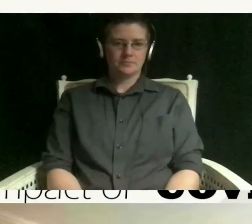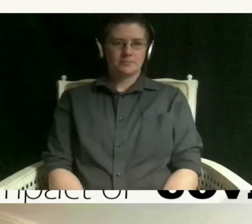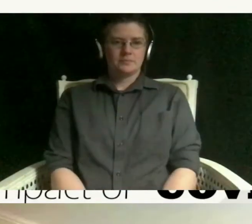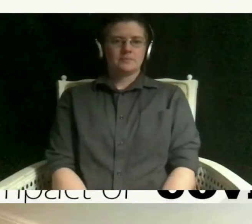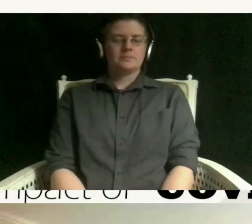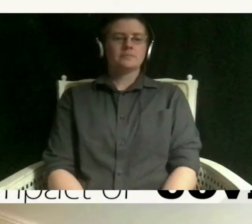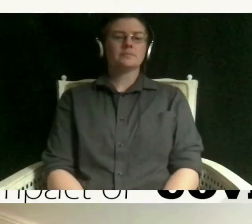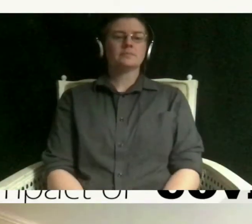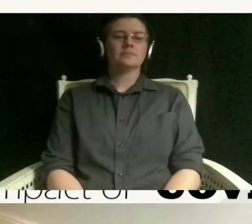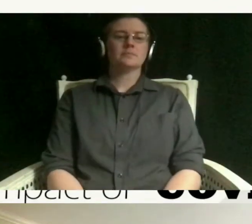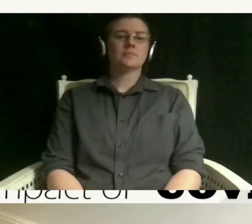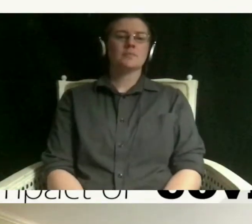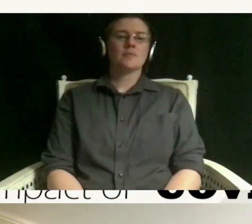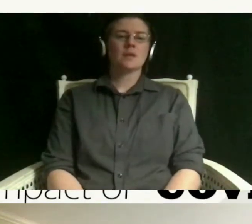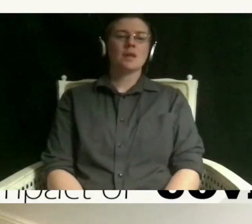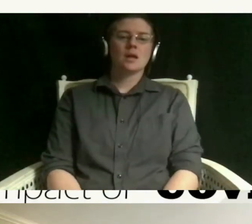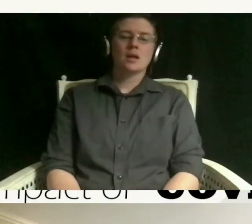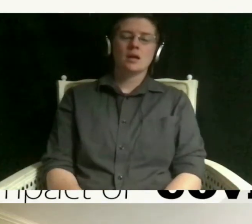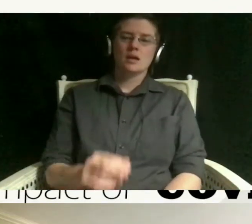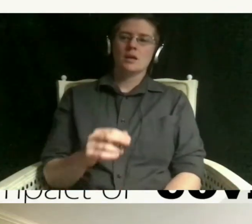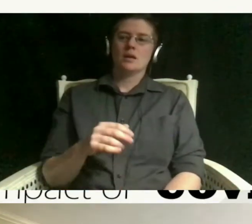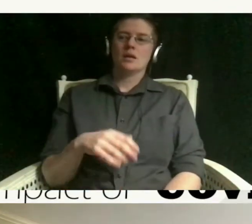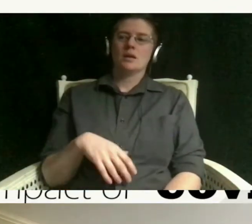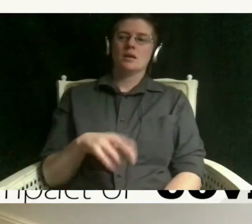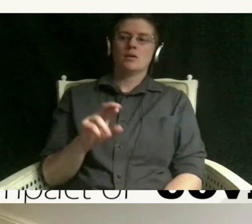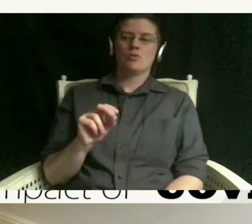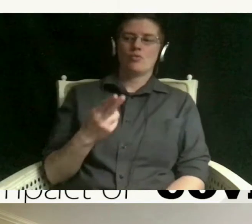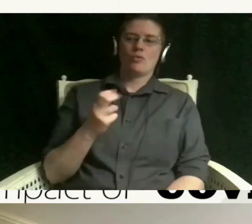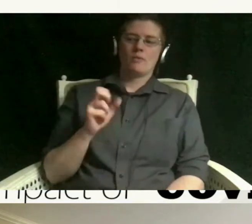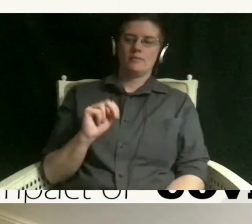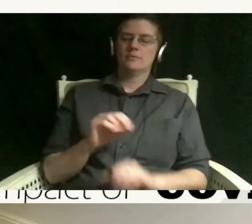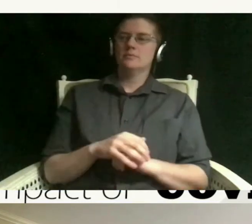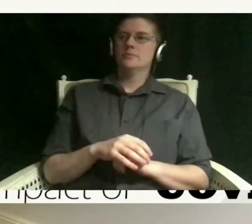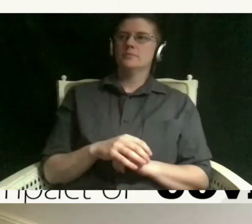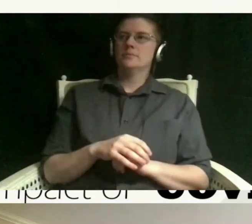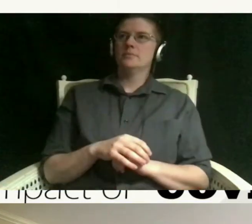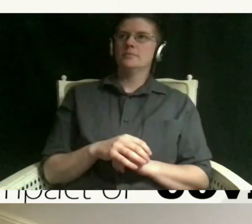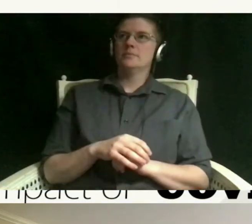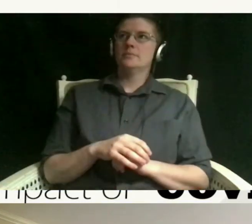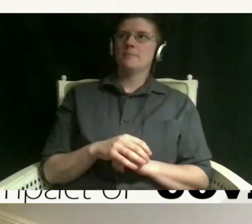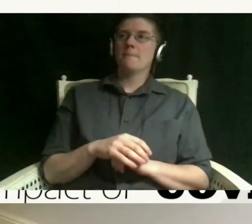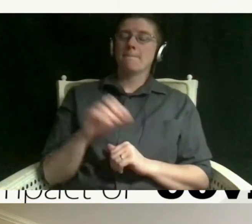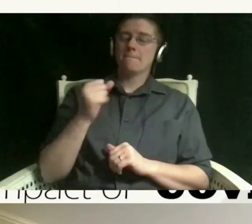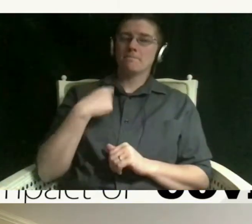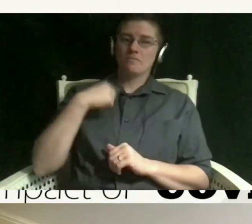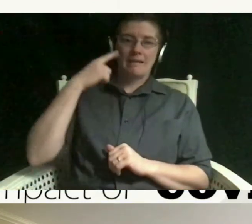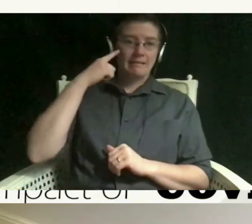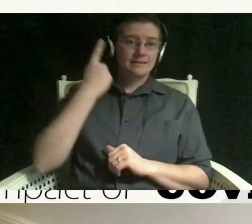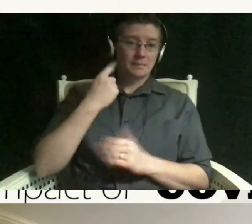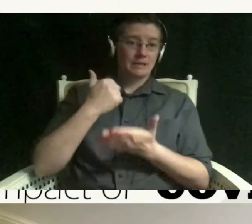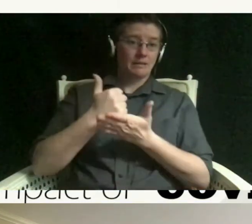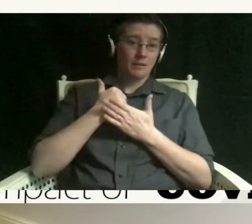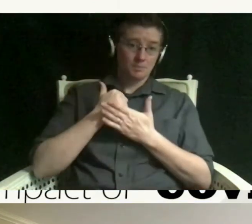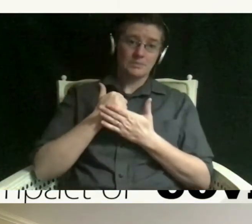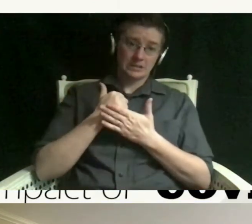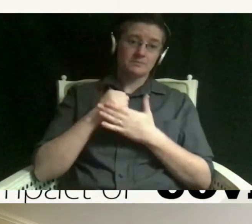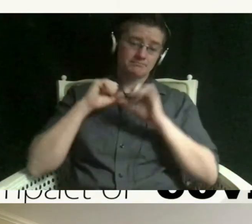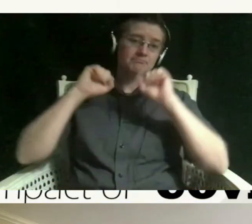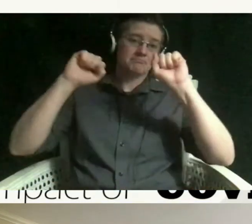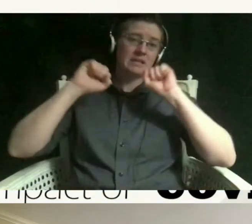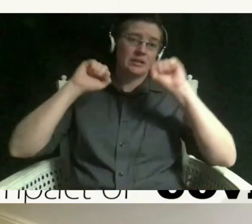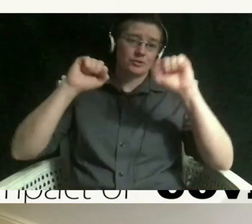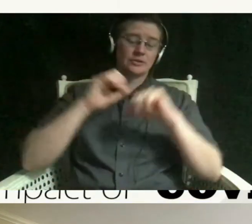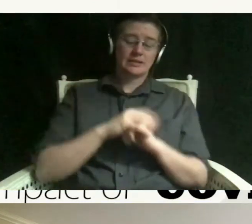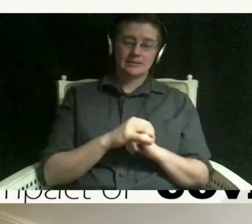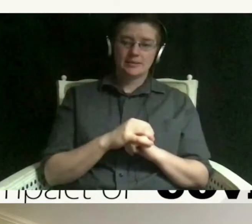yeah um i think it is i think something that really helps me has been exercise um like i've